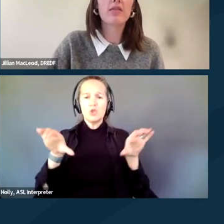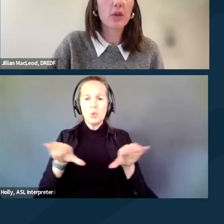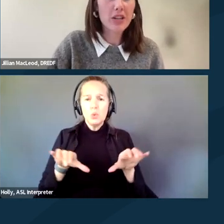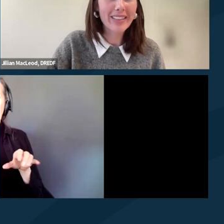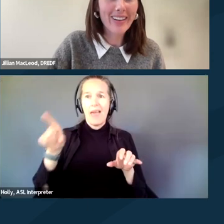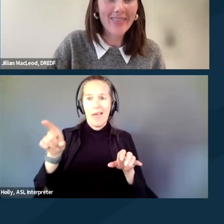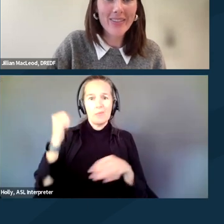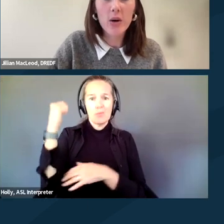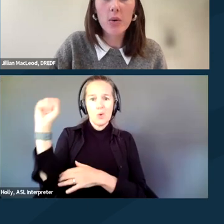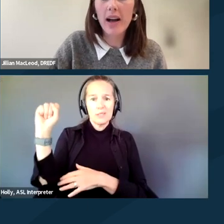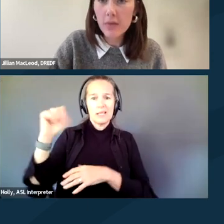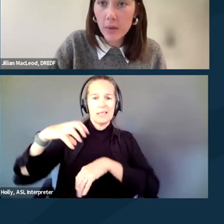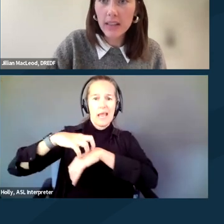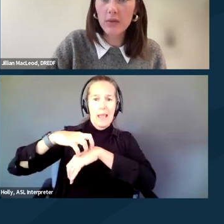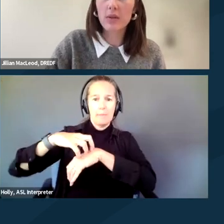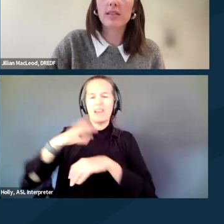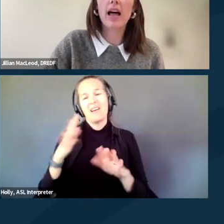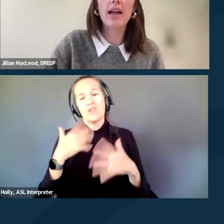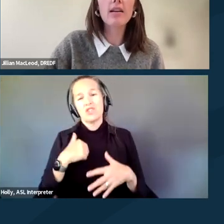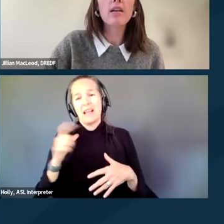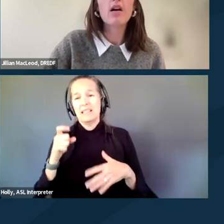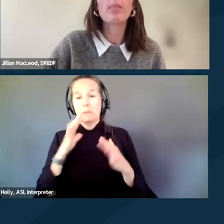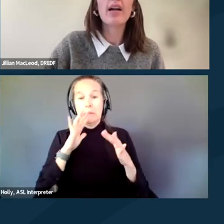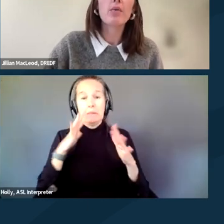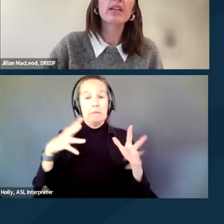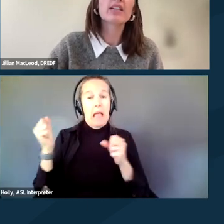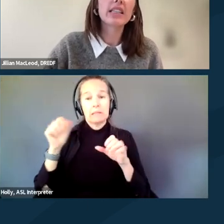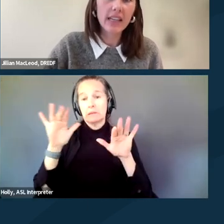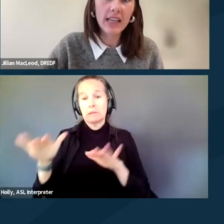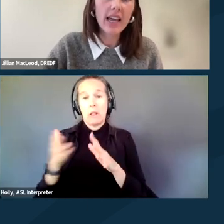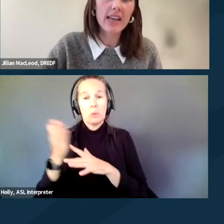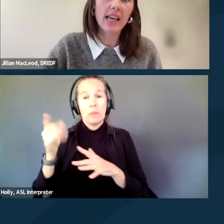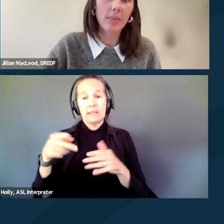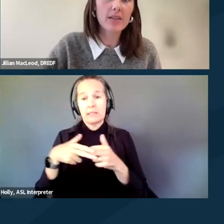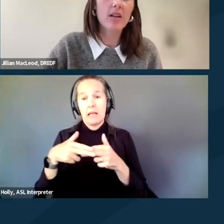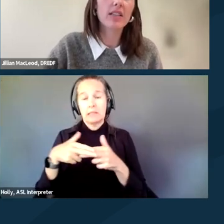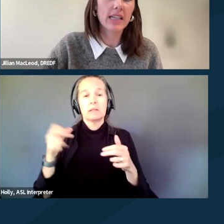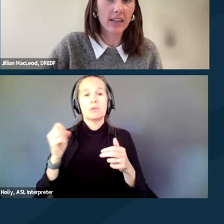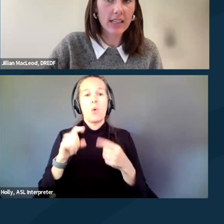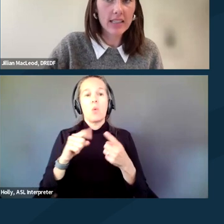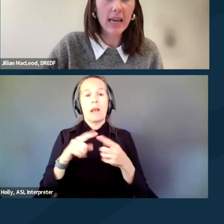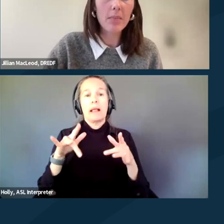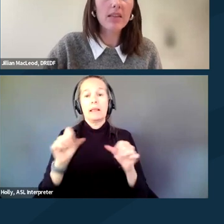Unfortunately, I'll have to go kind of quickly through this slide, but when clearing a campus solidarity encampment,